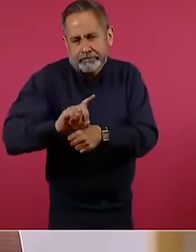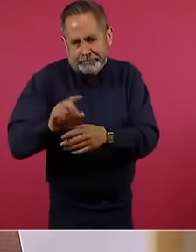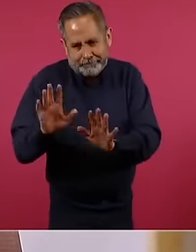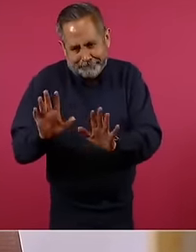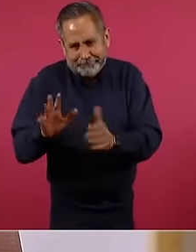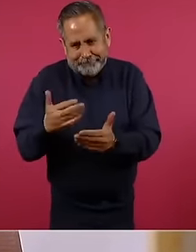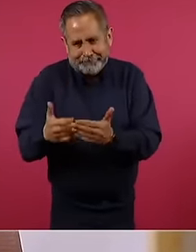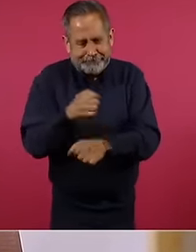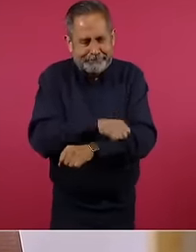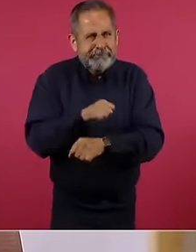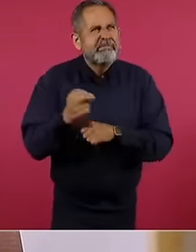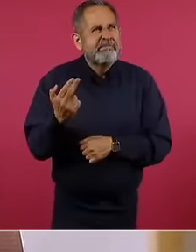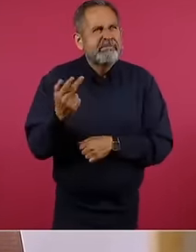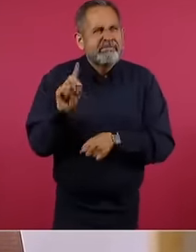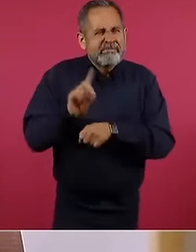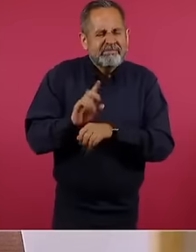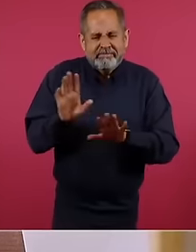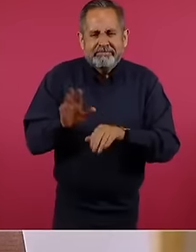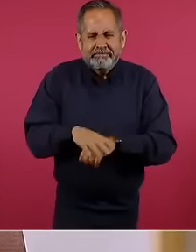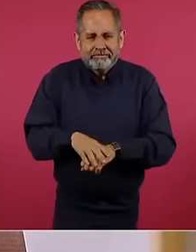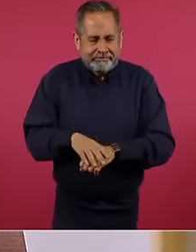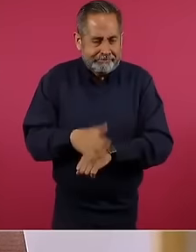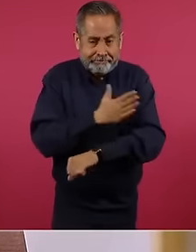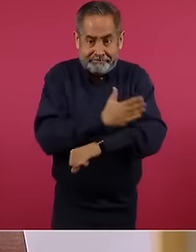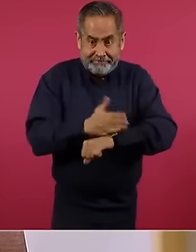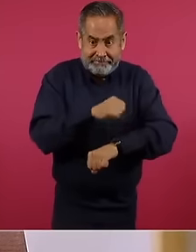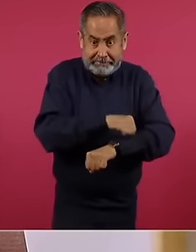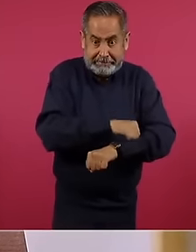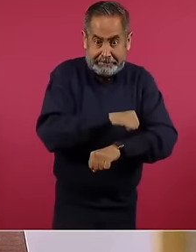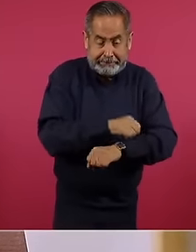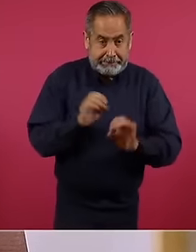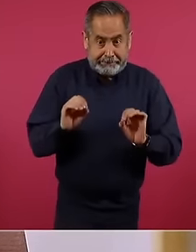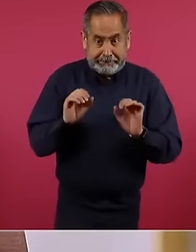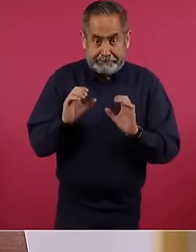25 is that we have not